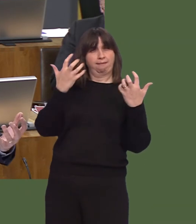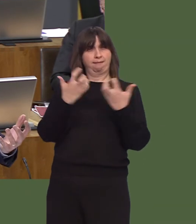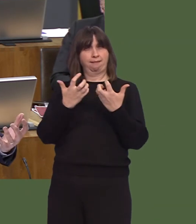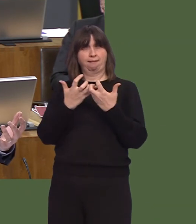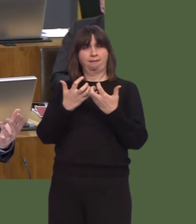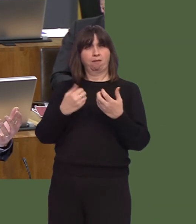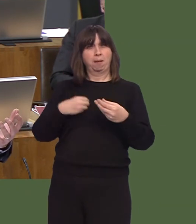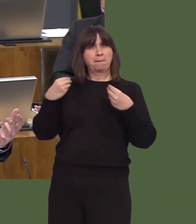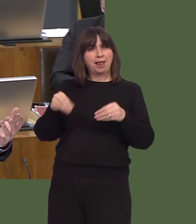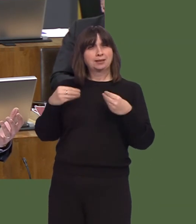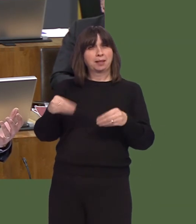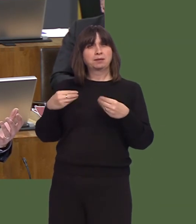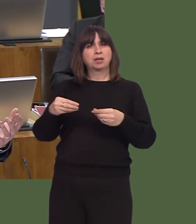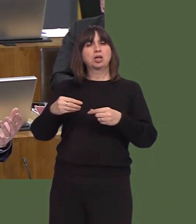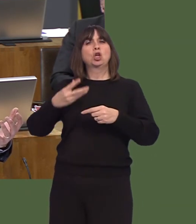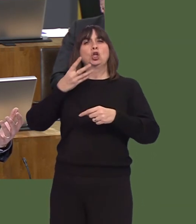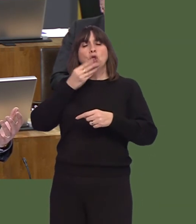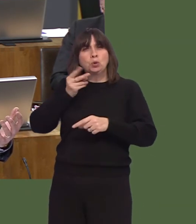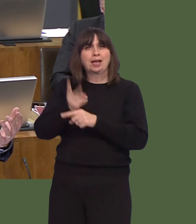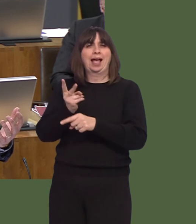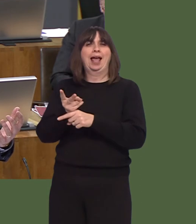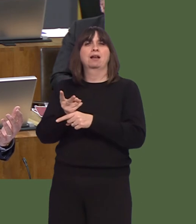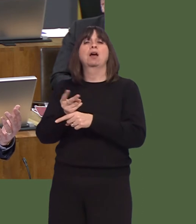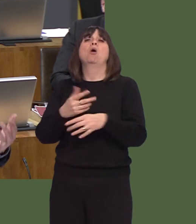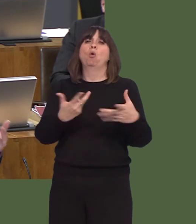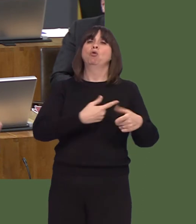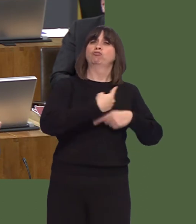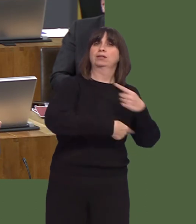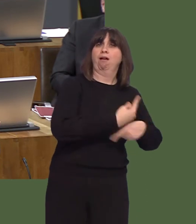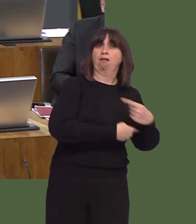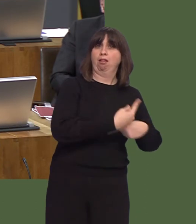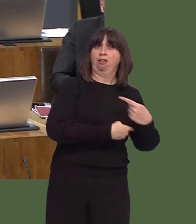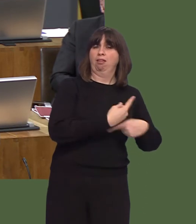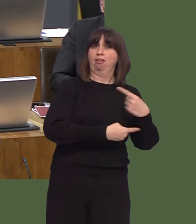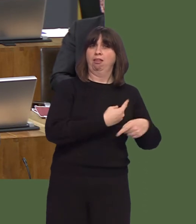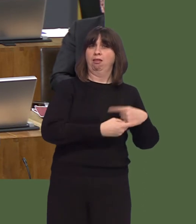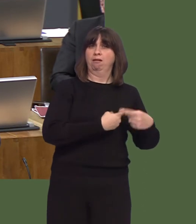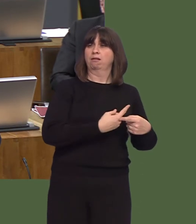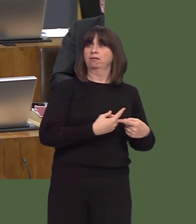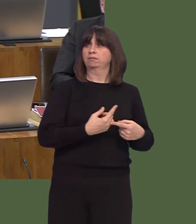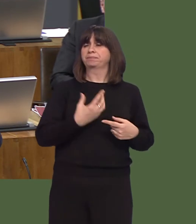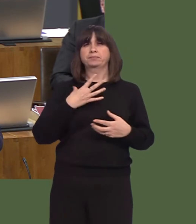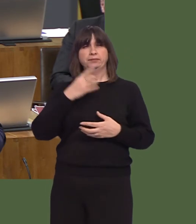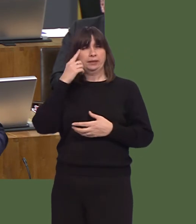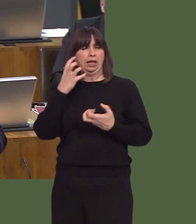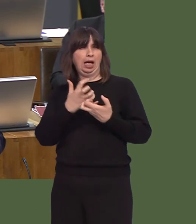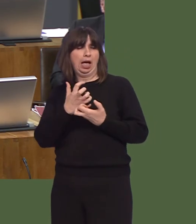a hefyd, wrth gwrs, ym mha ffordd y gallwn ni sicrhau ein bod ni'n gallu hybu pobl i sicrhau eu bod nhw'n defnyddio llai o blastig.